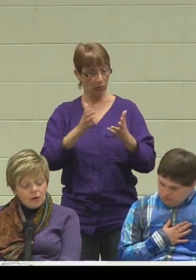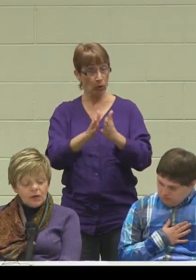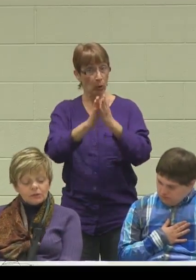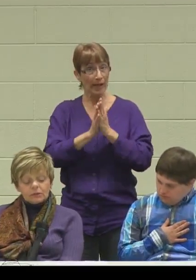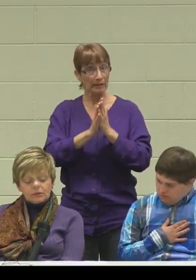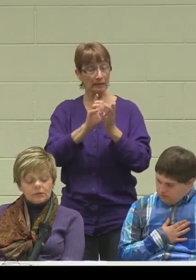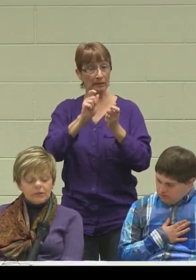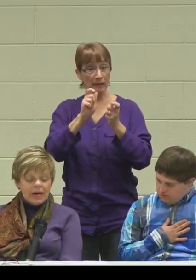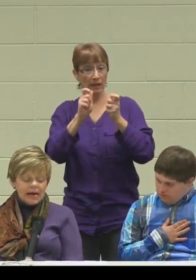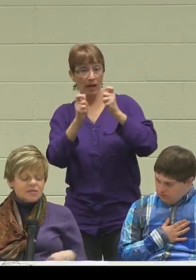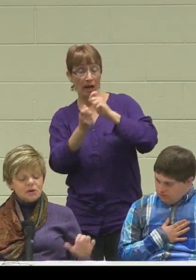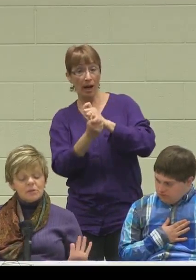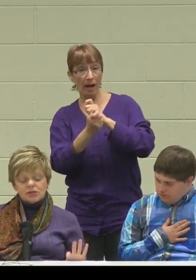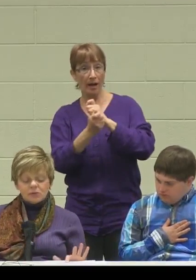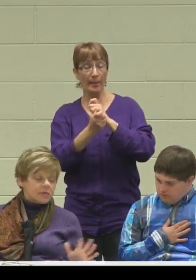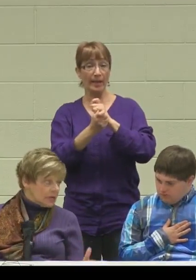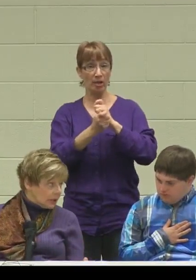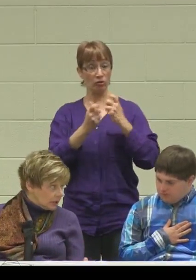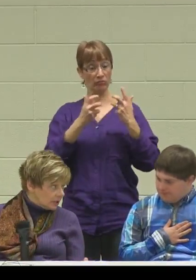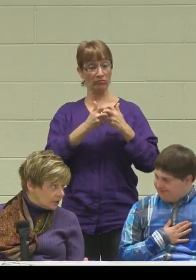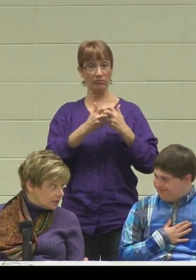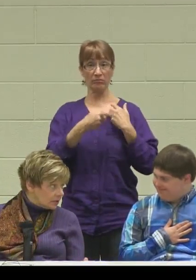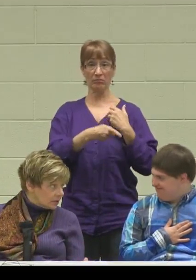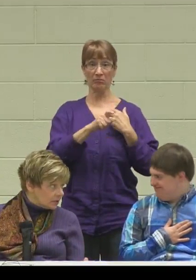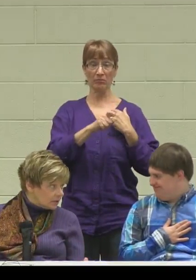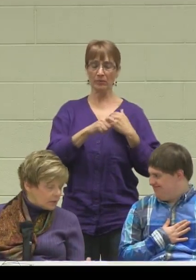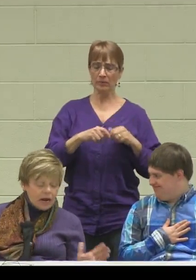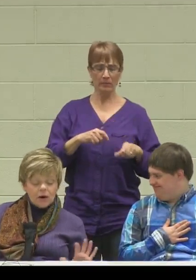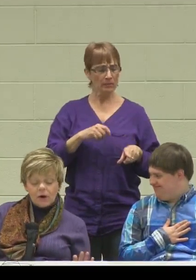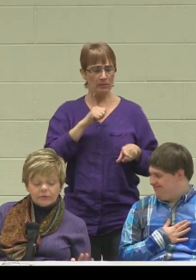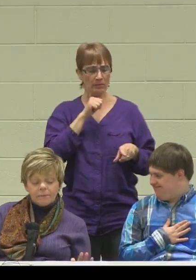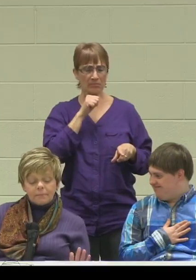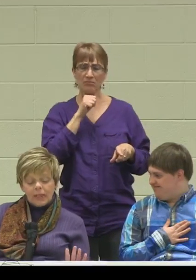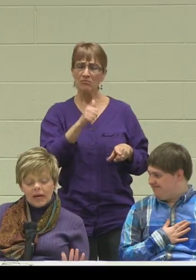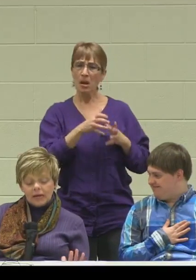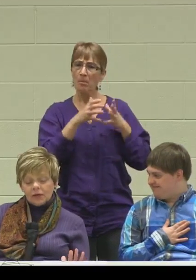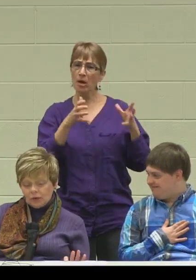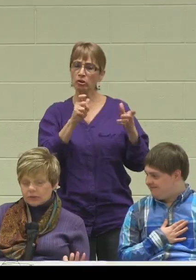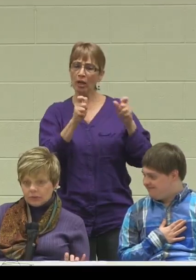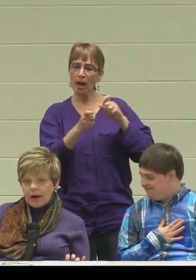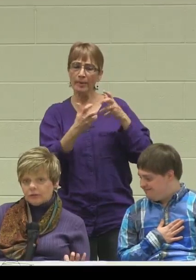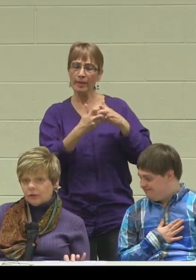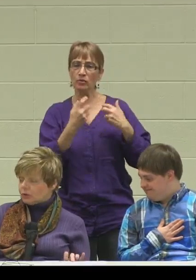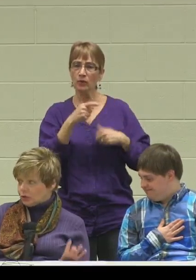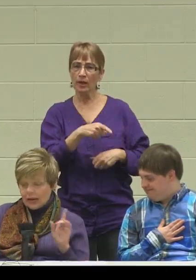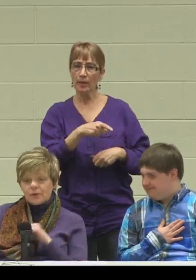Well, not so much with Nicholas, however, I have an older child,